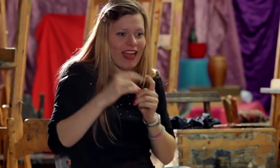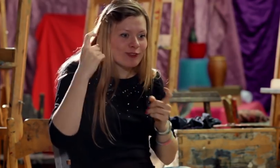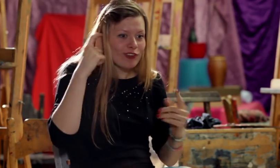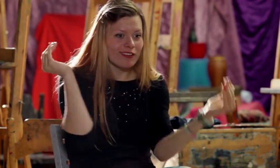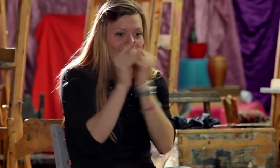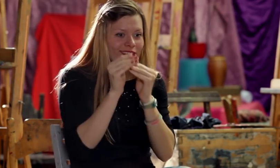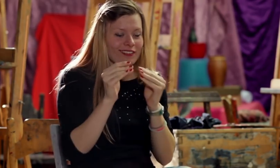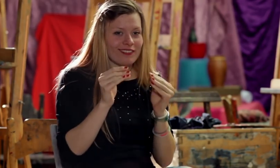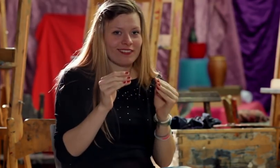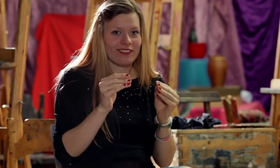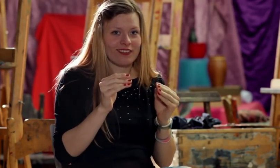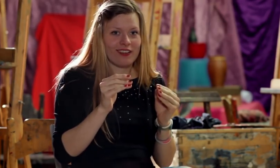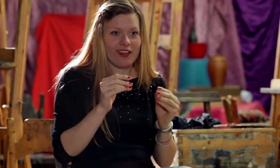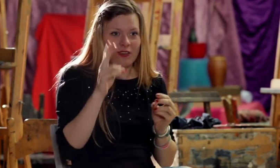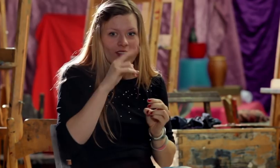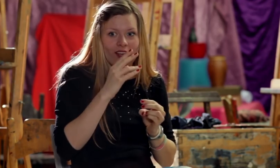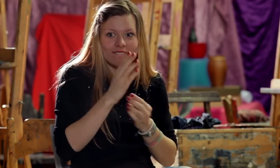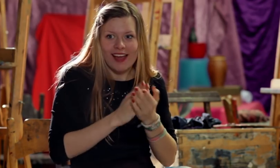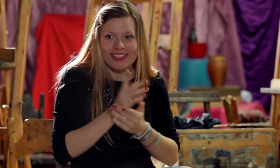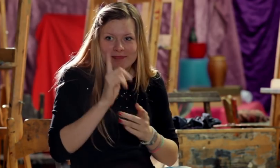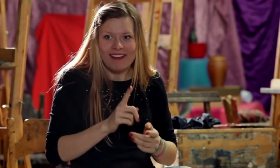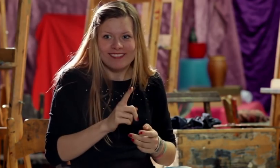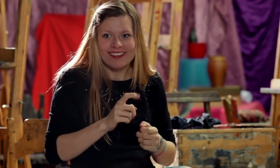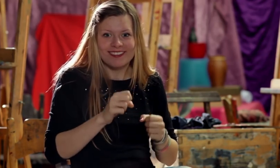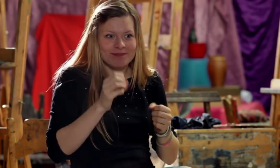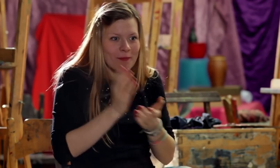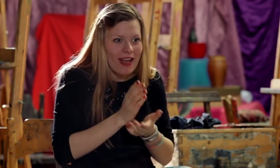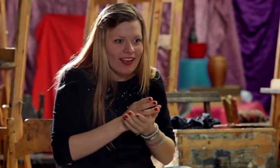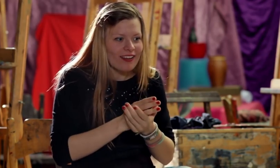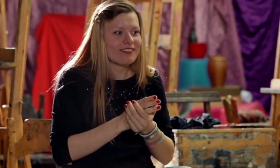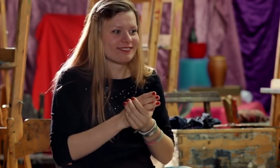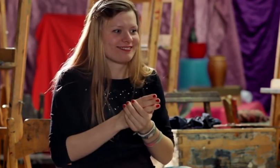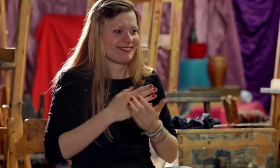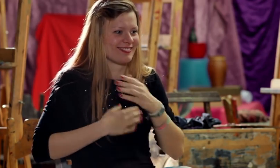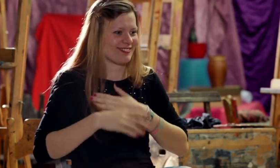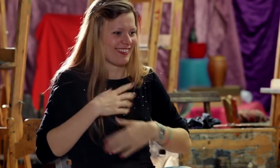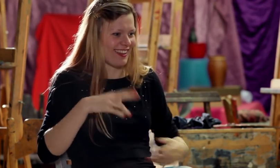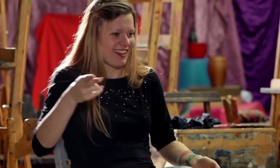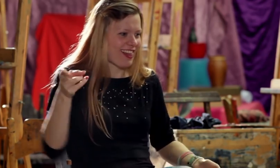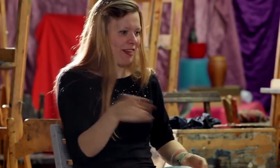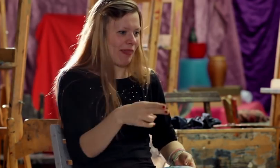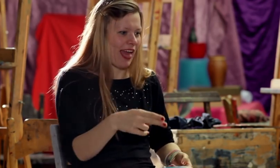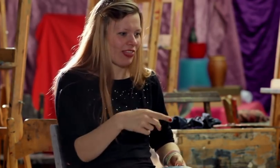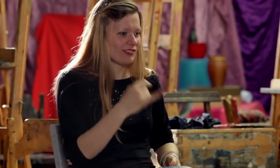Parents believe that it can help and they are happy about that. They implant the child with a CI